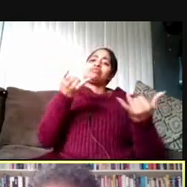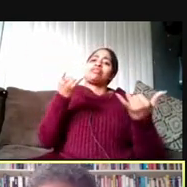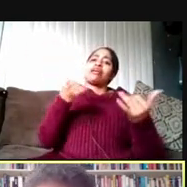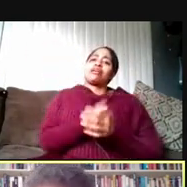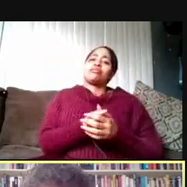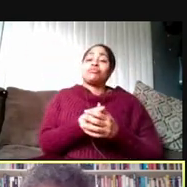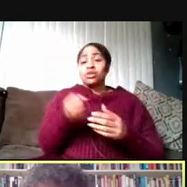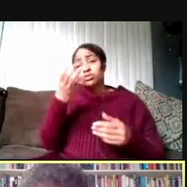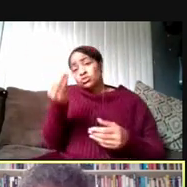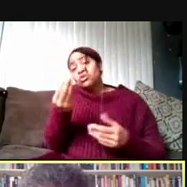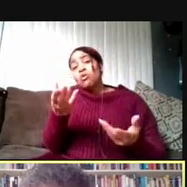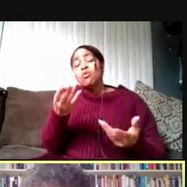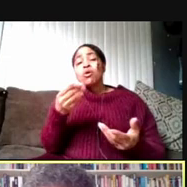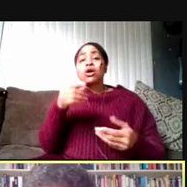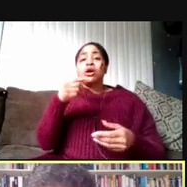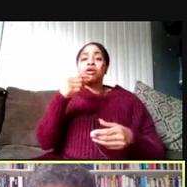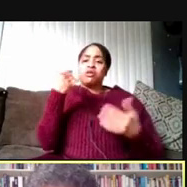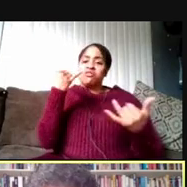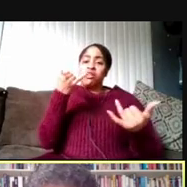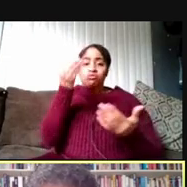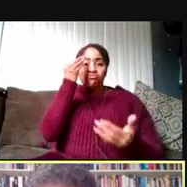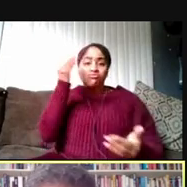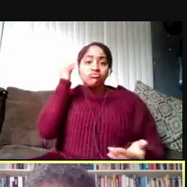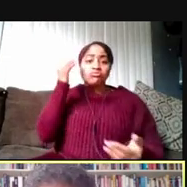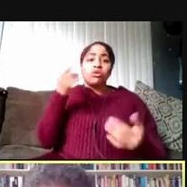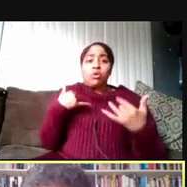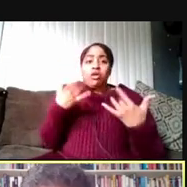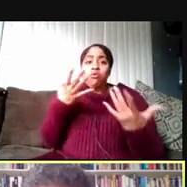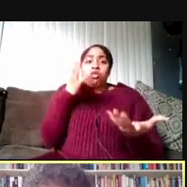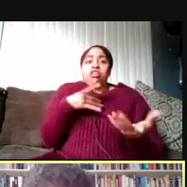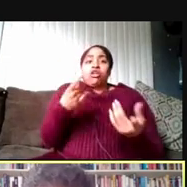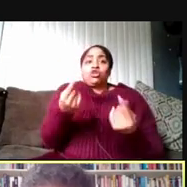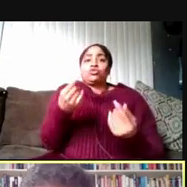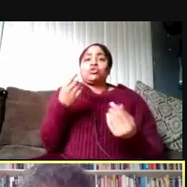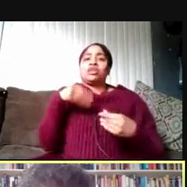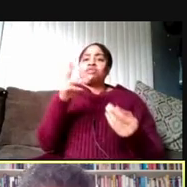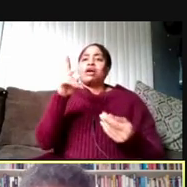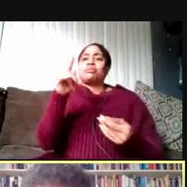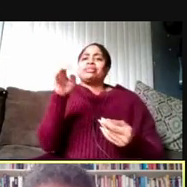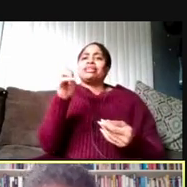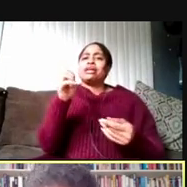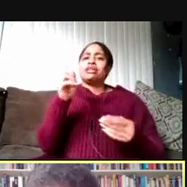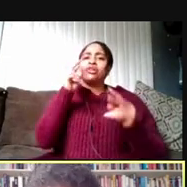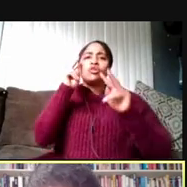And so, as noted, what I'd like to do, is to give an update looking forward to the spring